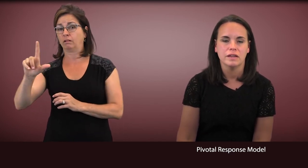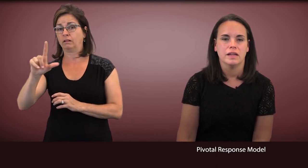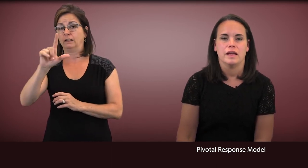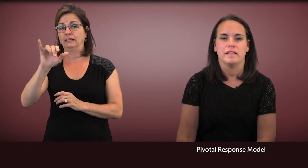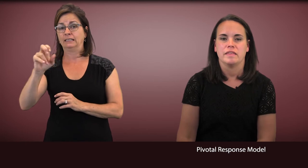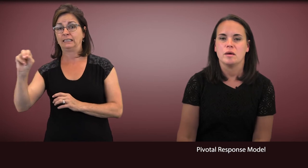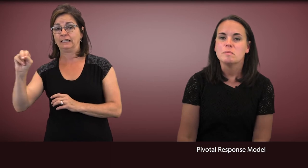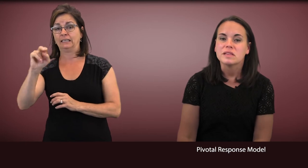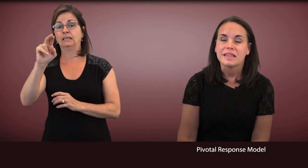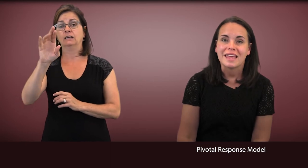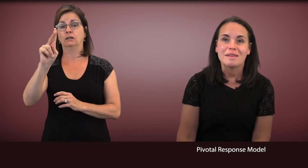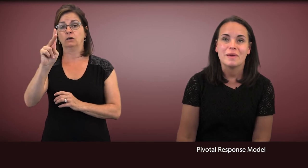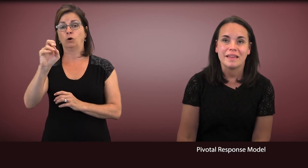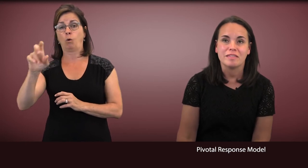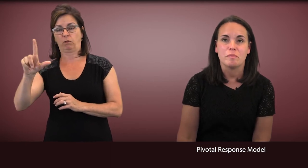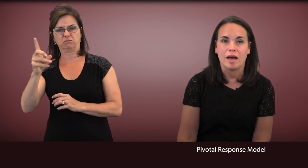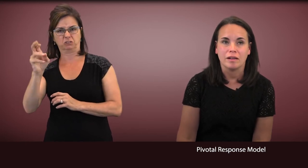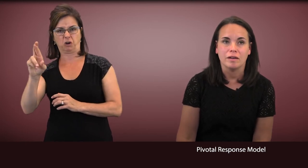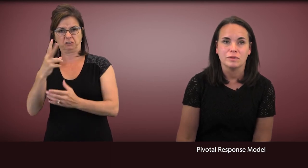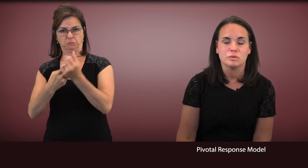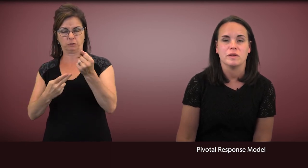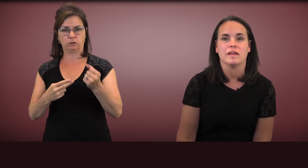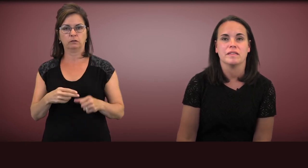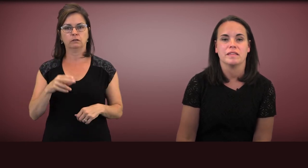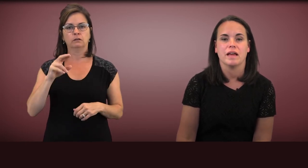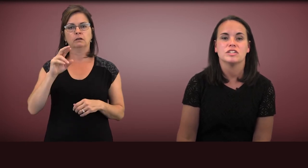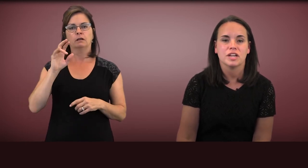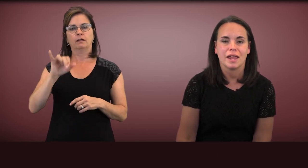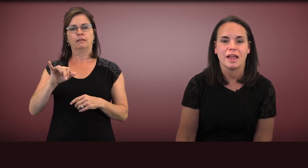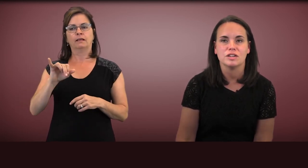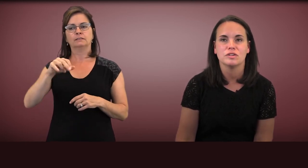It's a play based model, which was a change